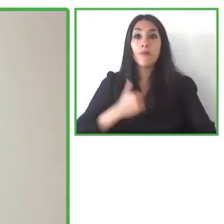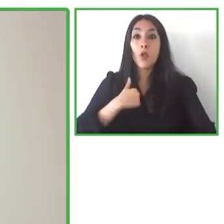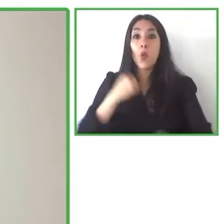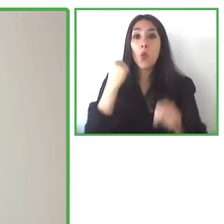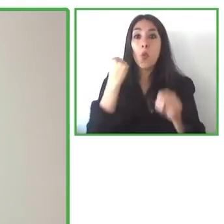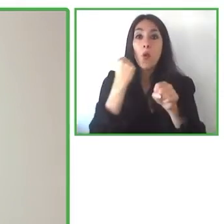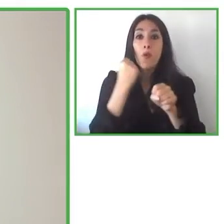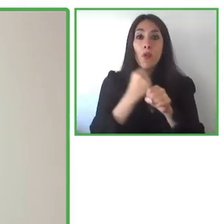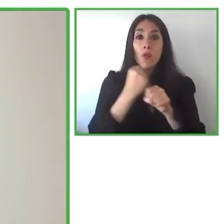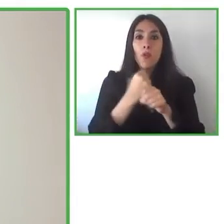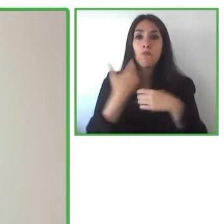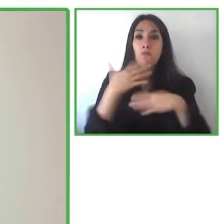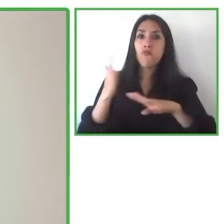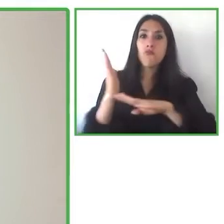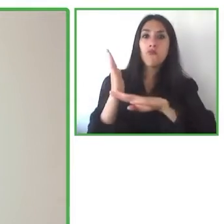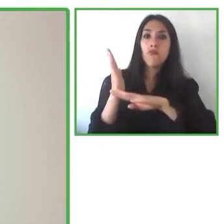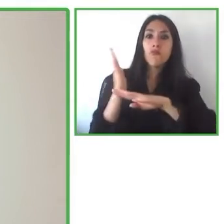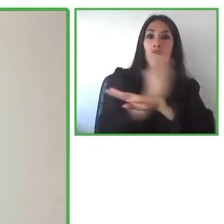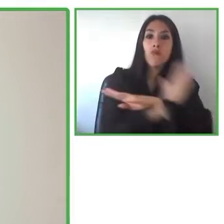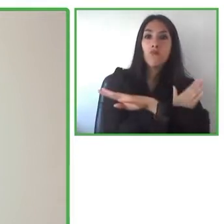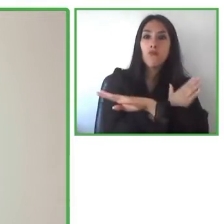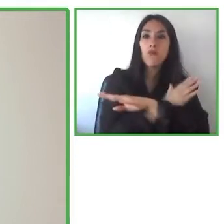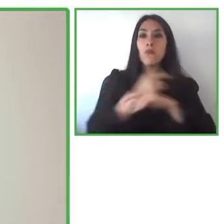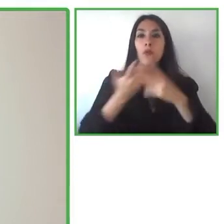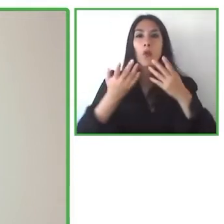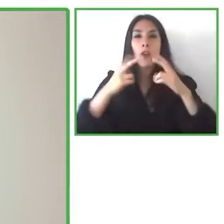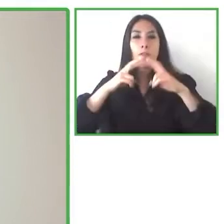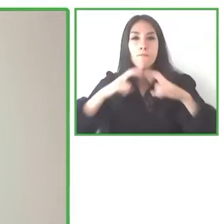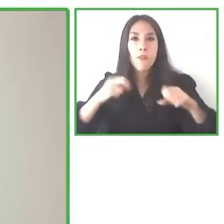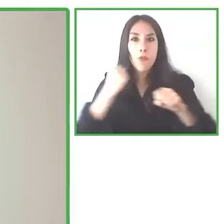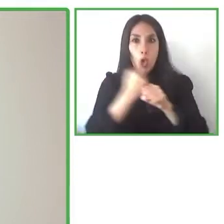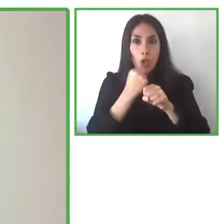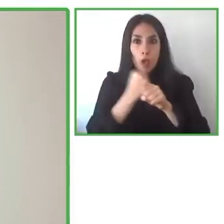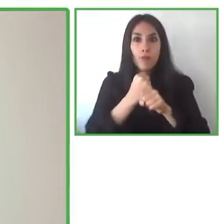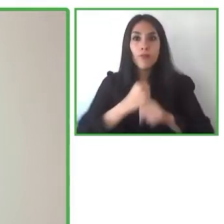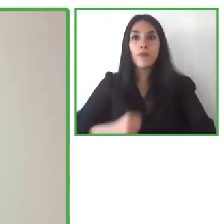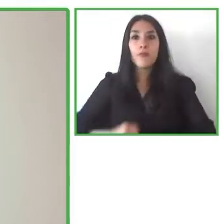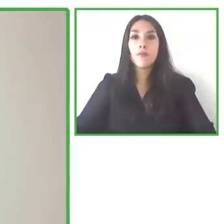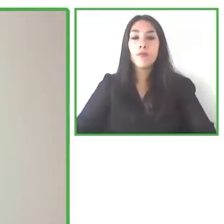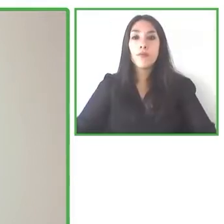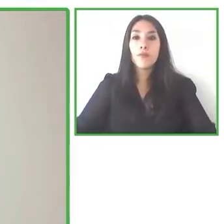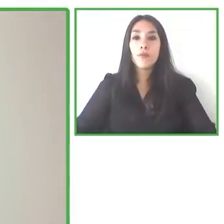For since last year I’ve been working with Atos in terms of digital inclusion and